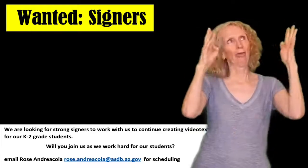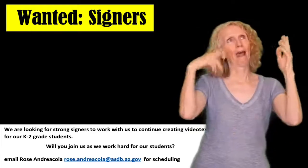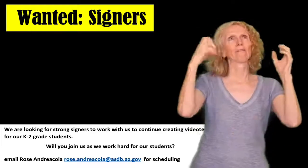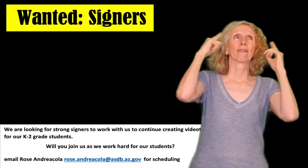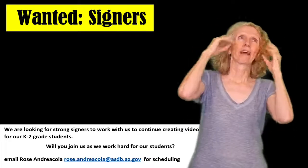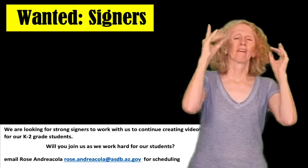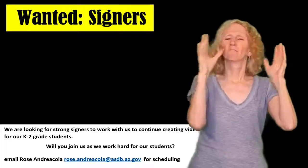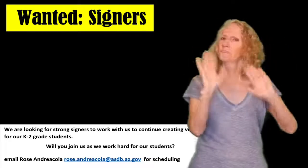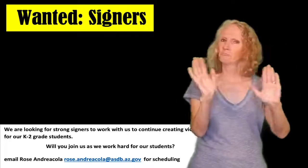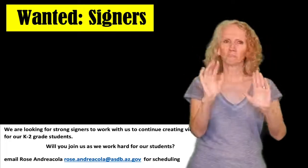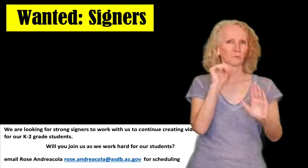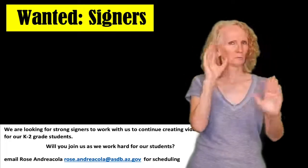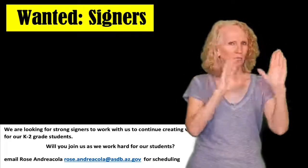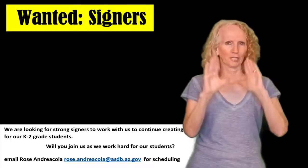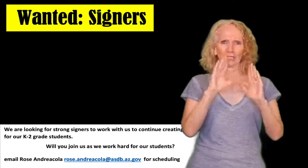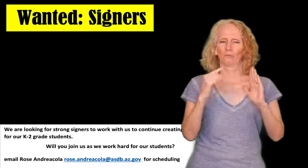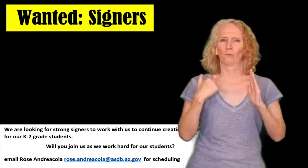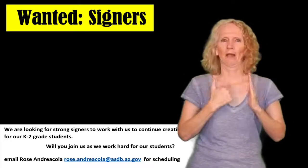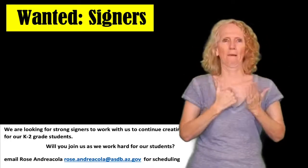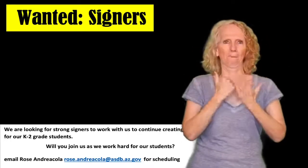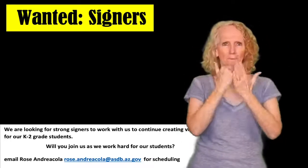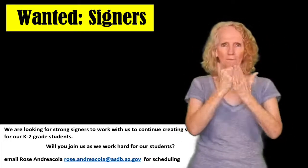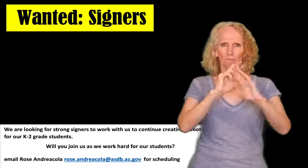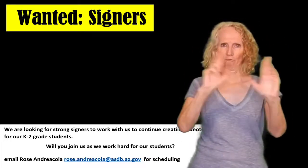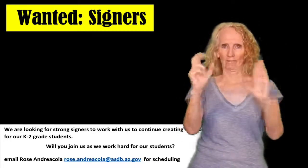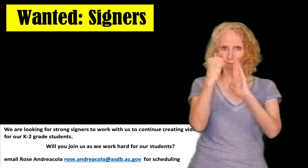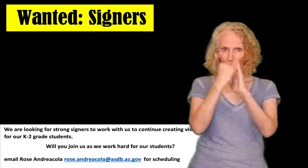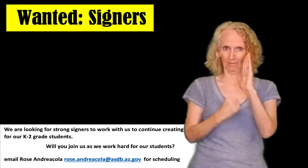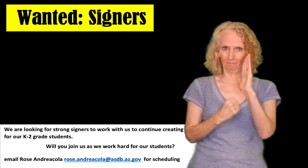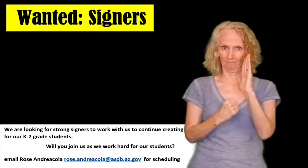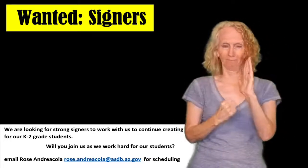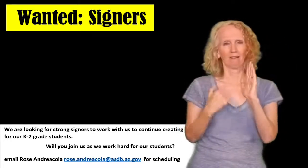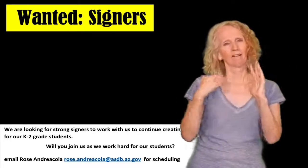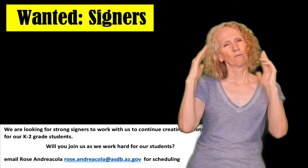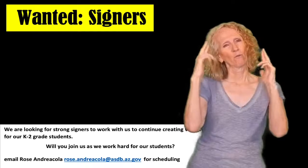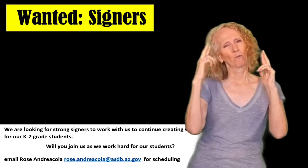and not have you just kind of invent your own signs we